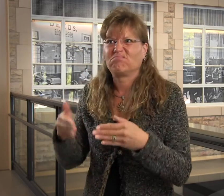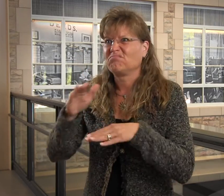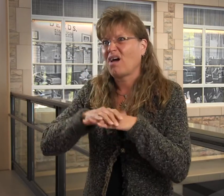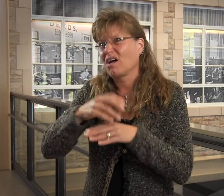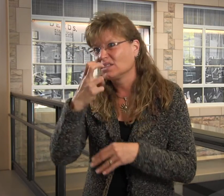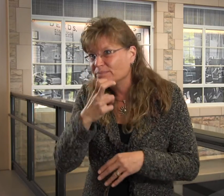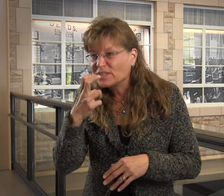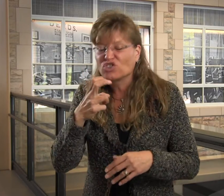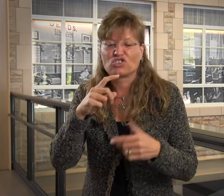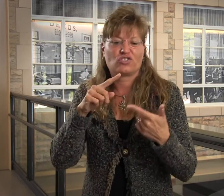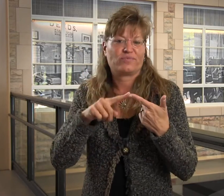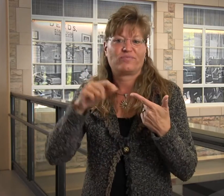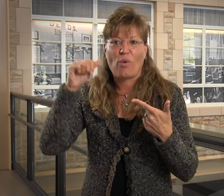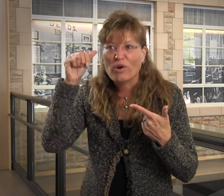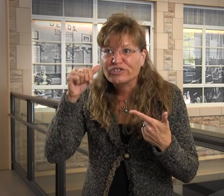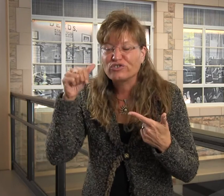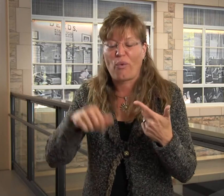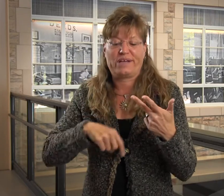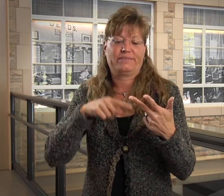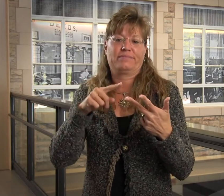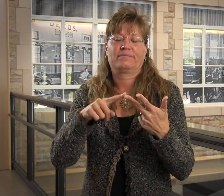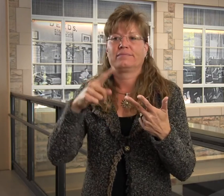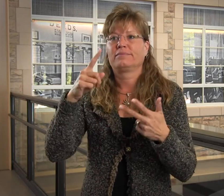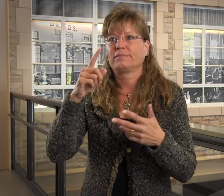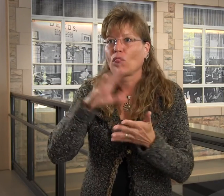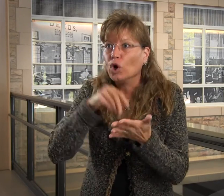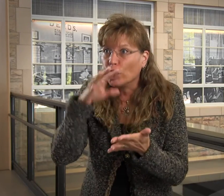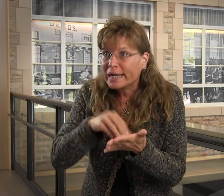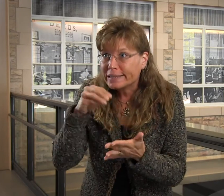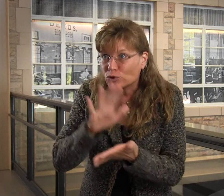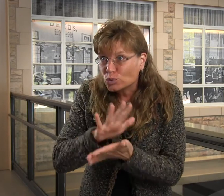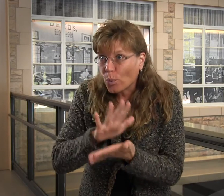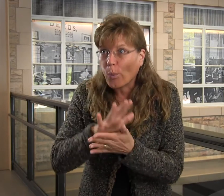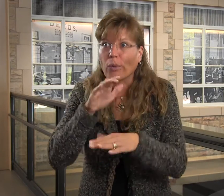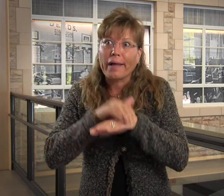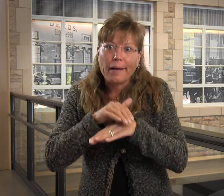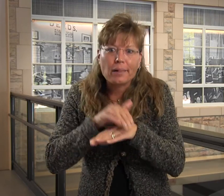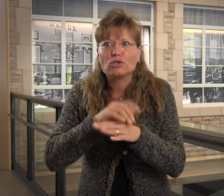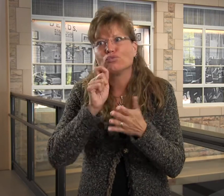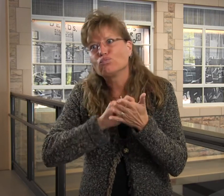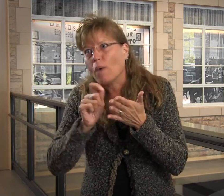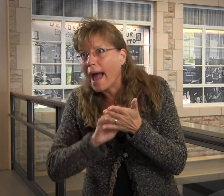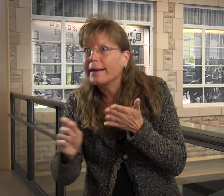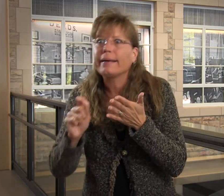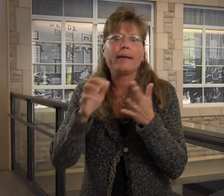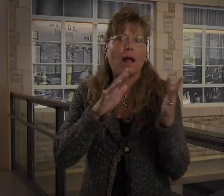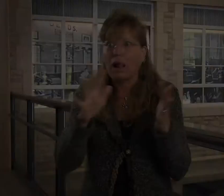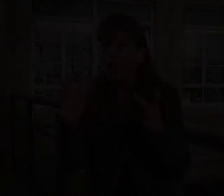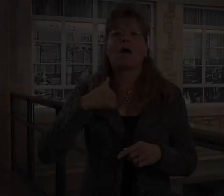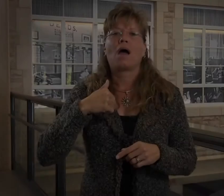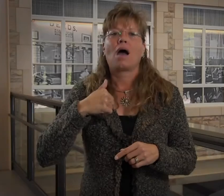on speech, auditory training, obviously learning at school: English, writing, your basics.